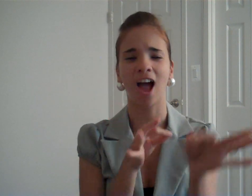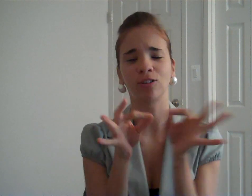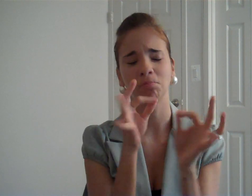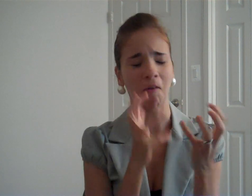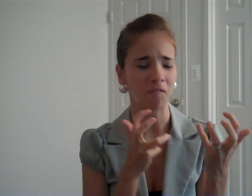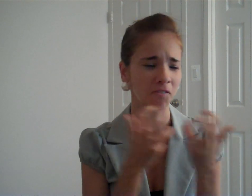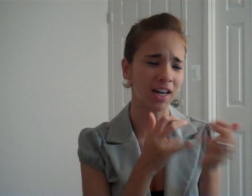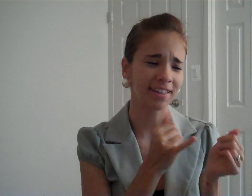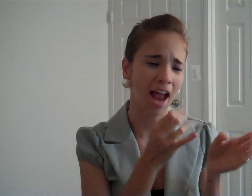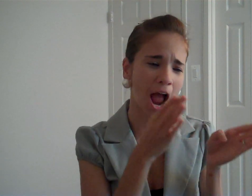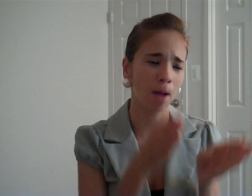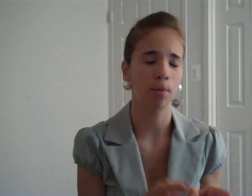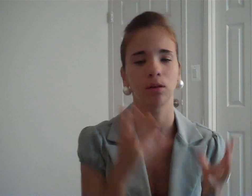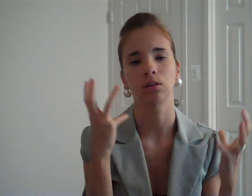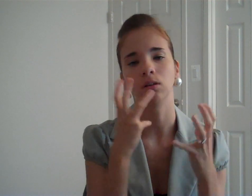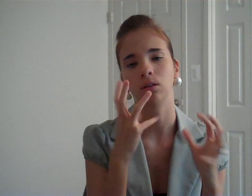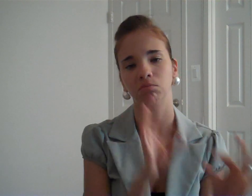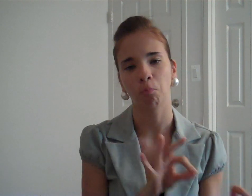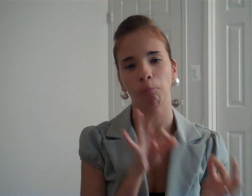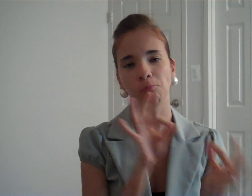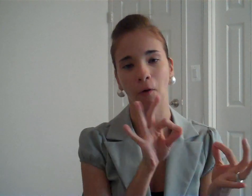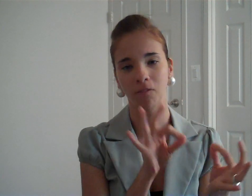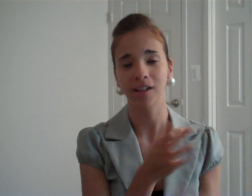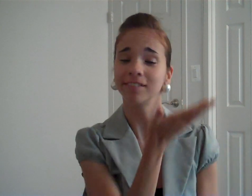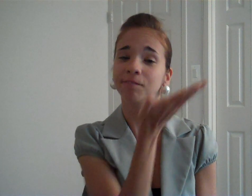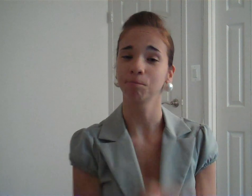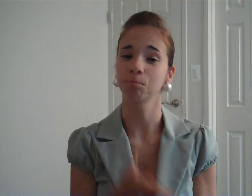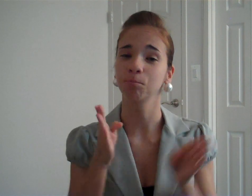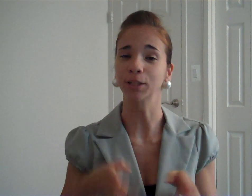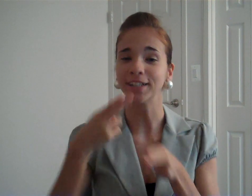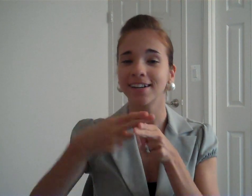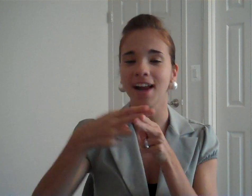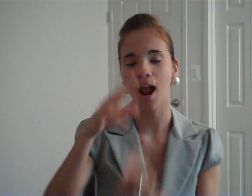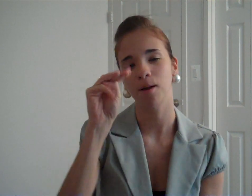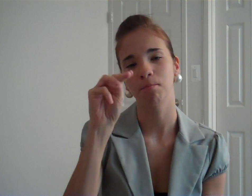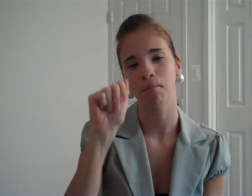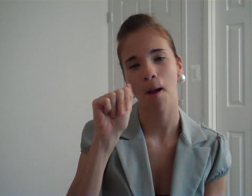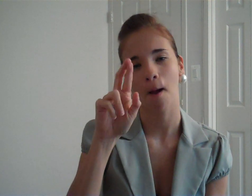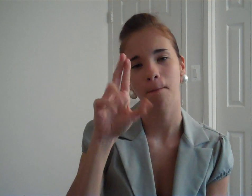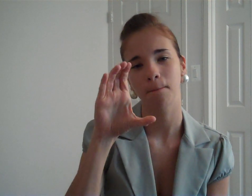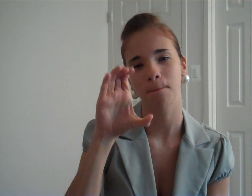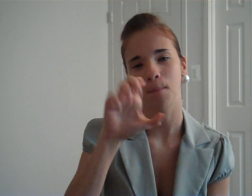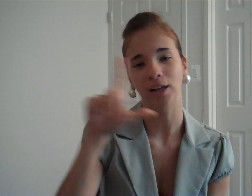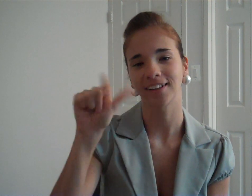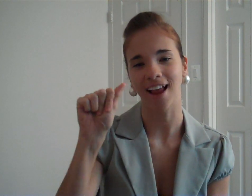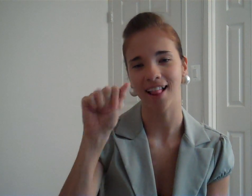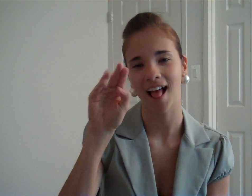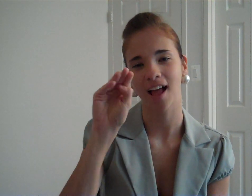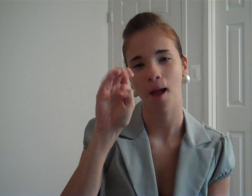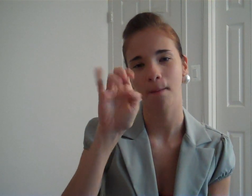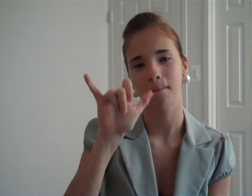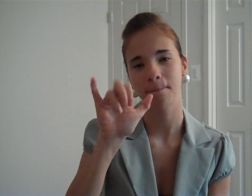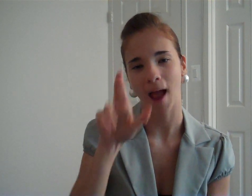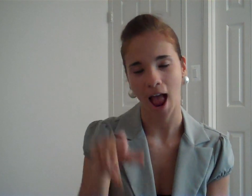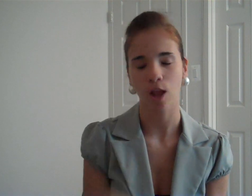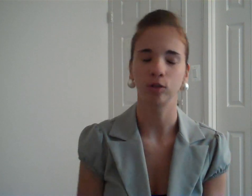That description is very fitting for that very person. That person's name is Marcella Meyer.